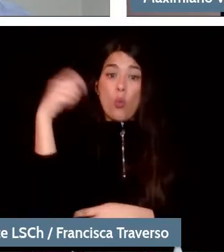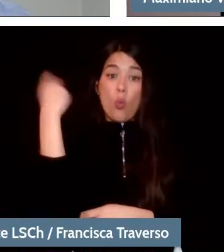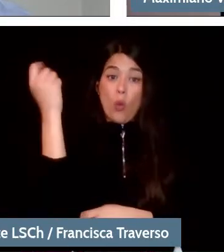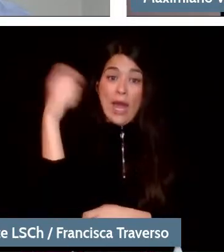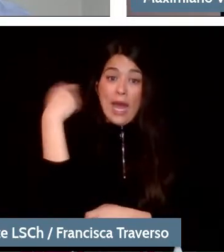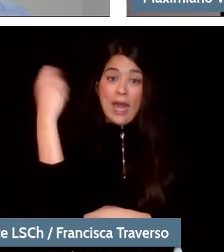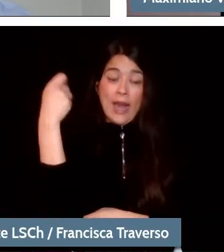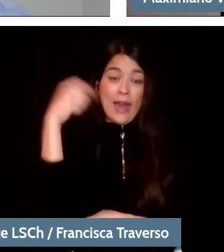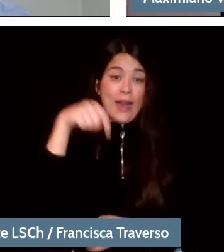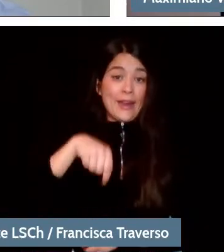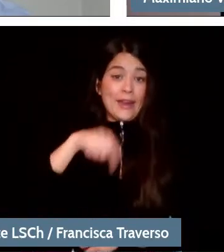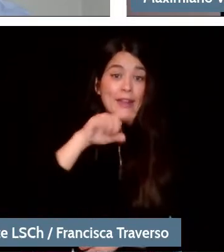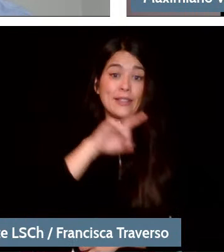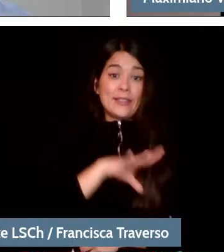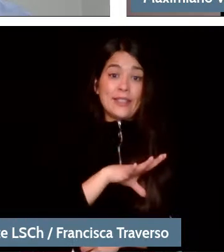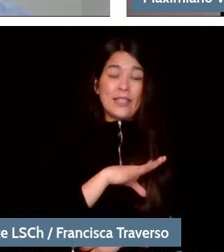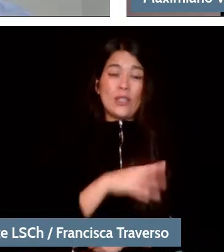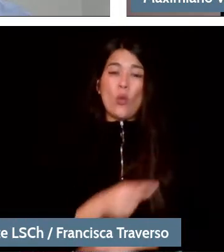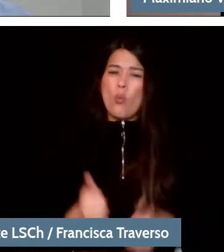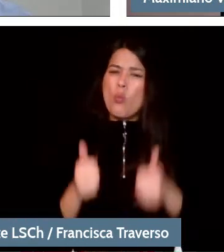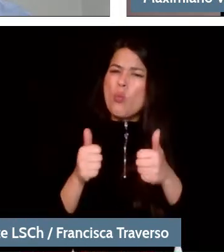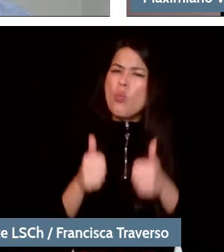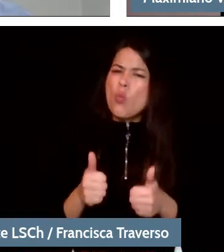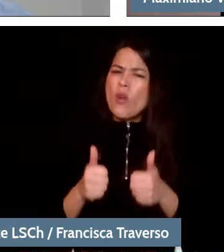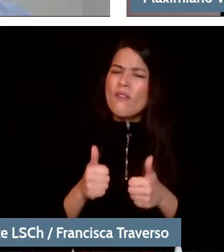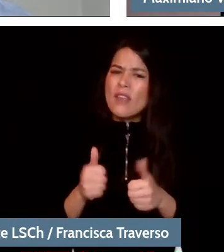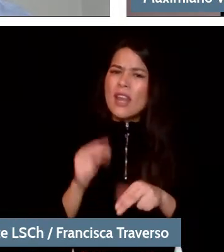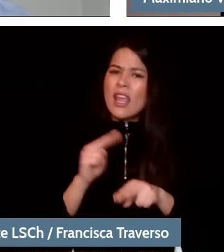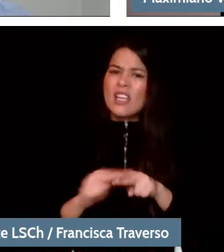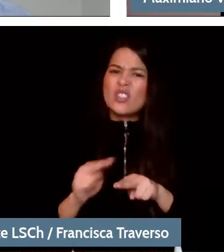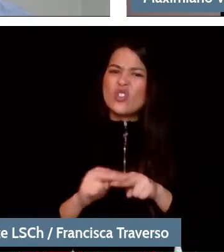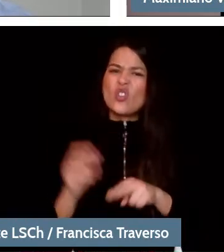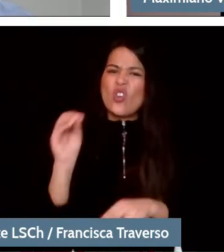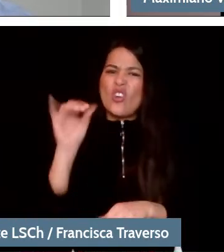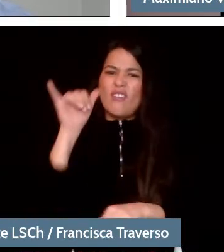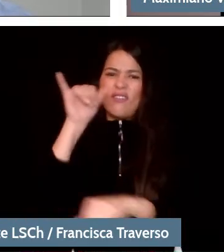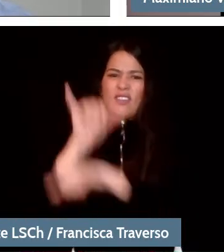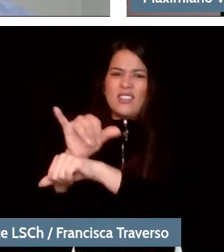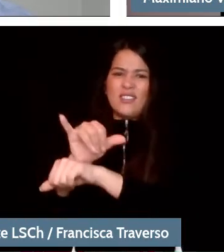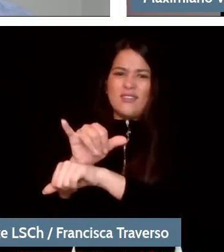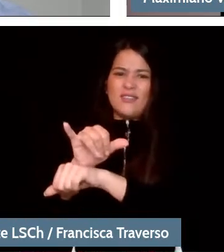is either very well done or sounds false and every composer knows that.